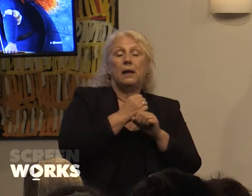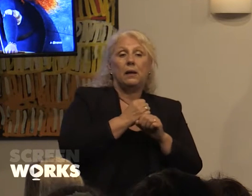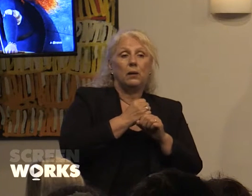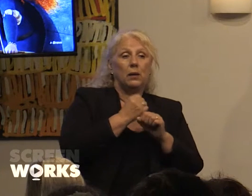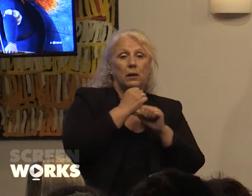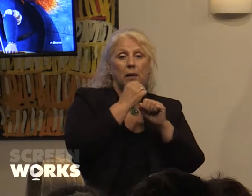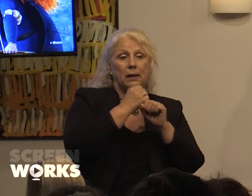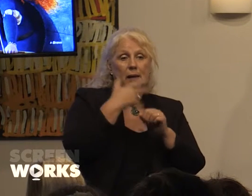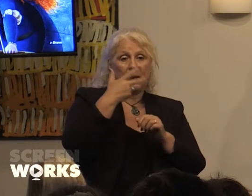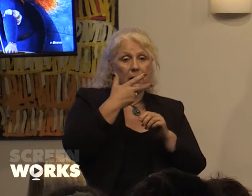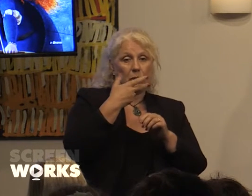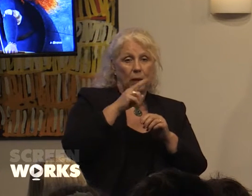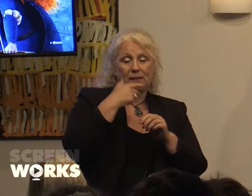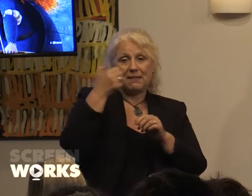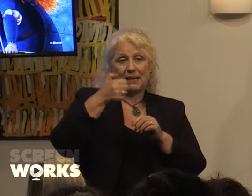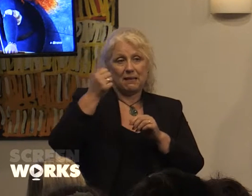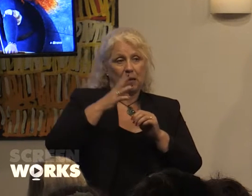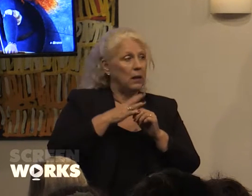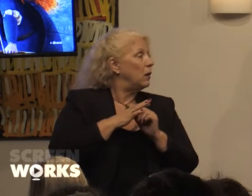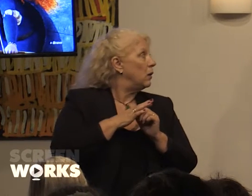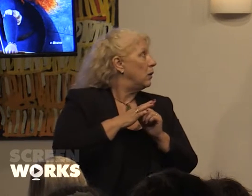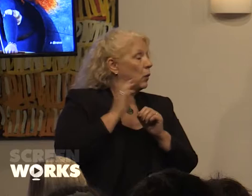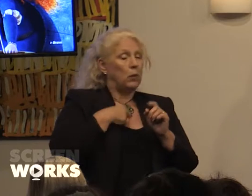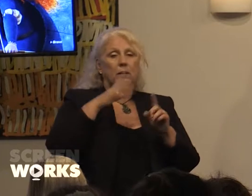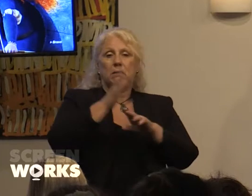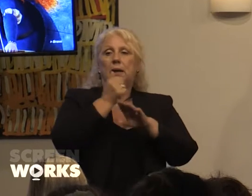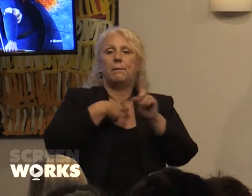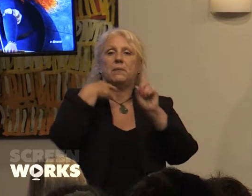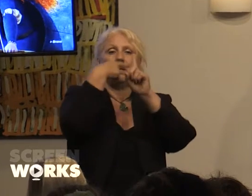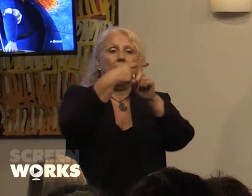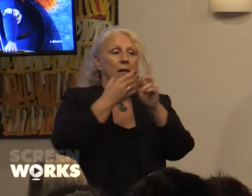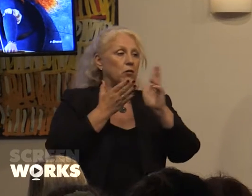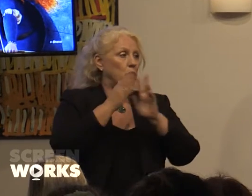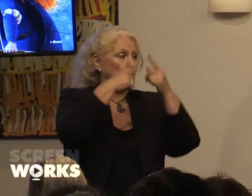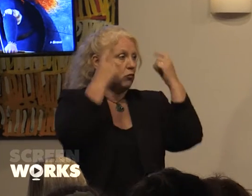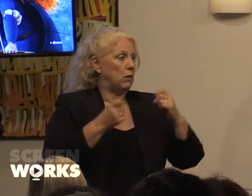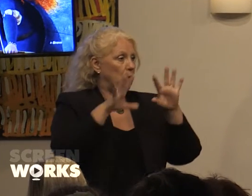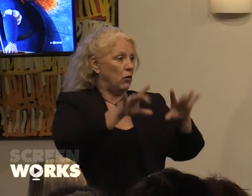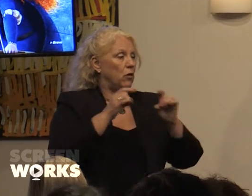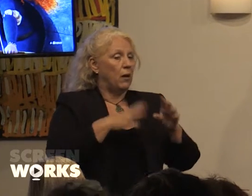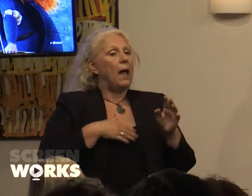parity program to support the target set through Screen Australia and to address the gender imbalance within the industry.